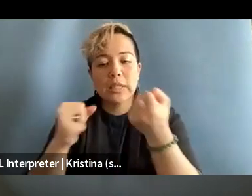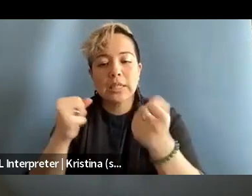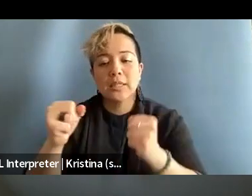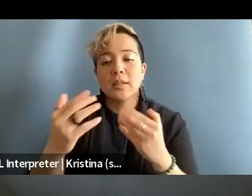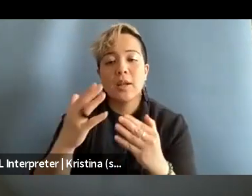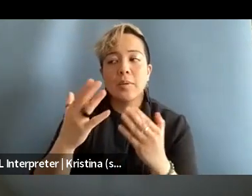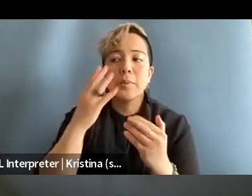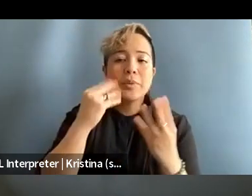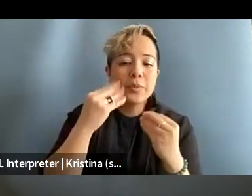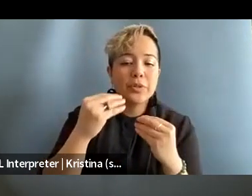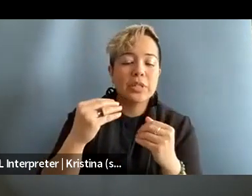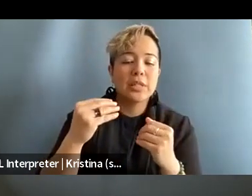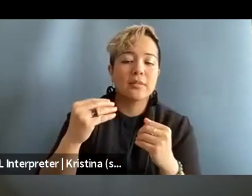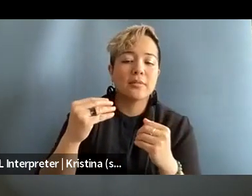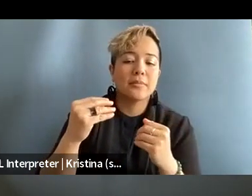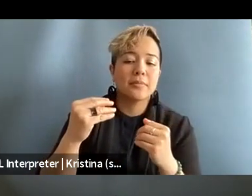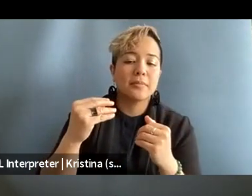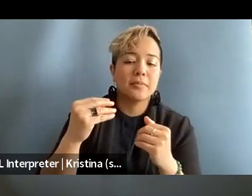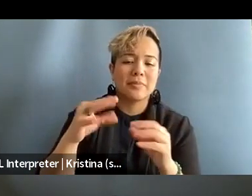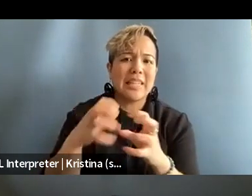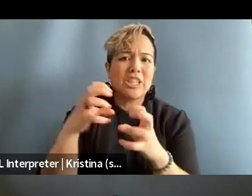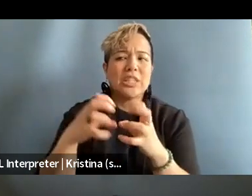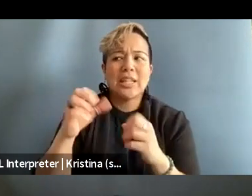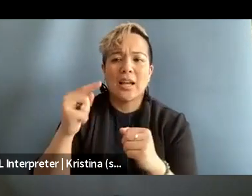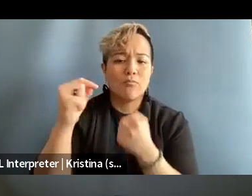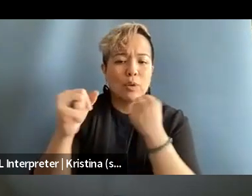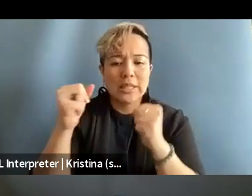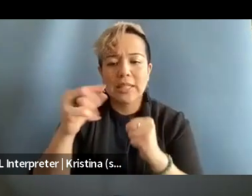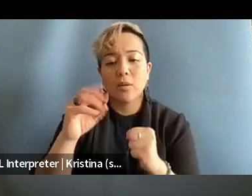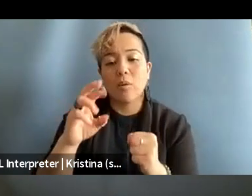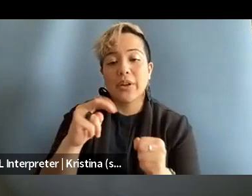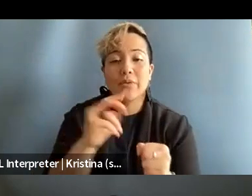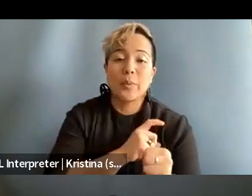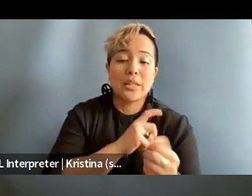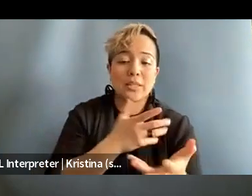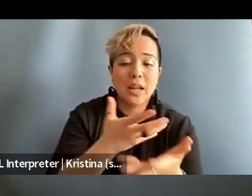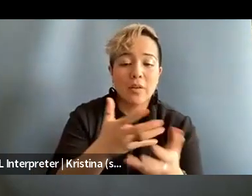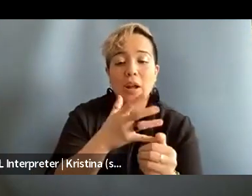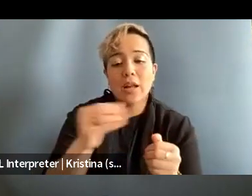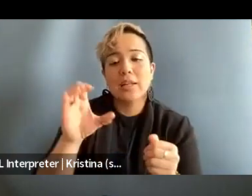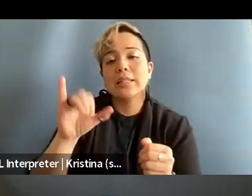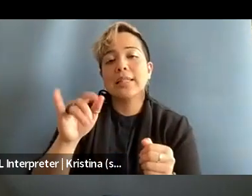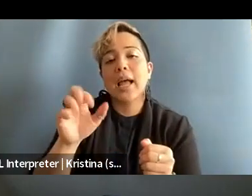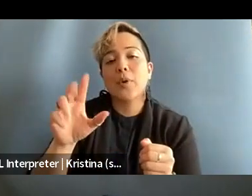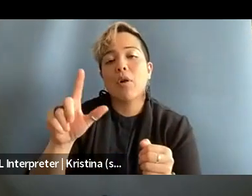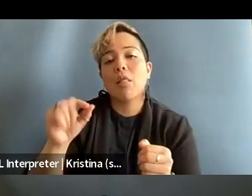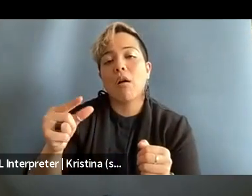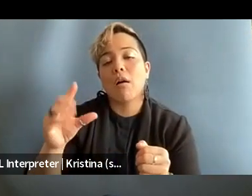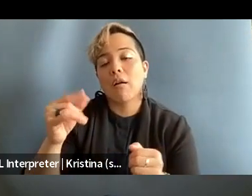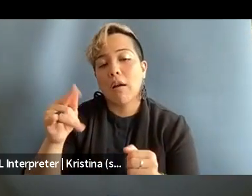at protests or even police encounters, and then also a cyber law guide for if your newsroom is struggling with any of that.